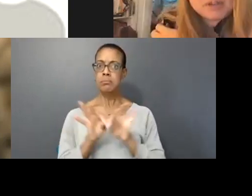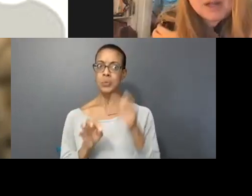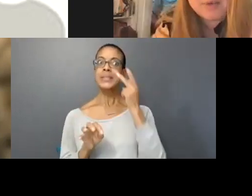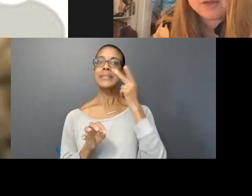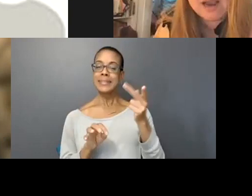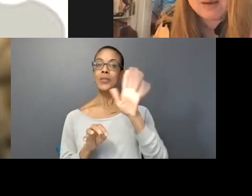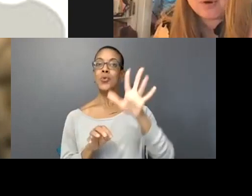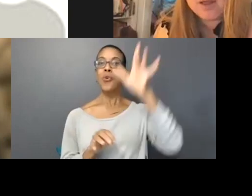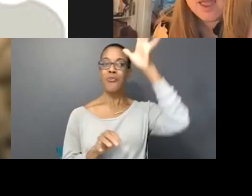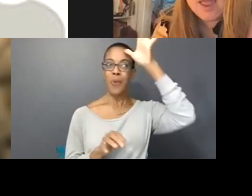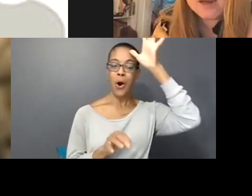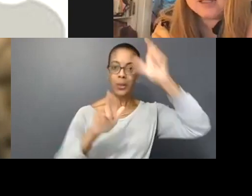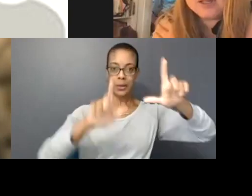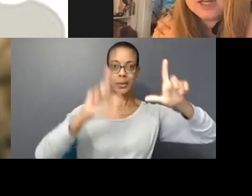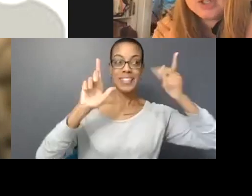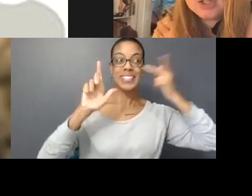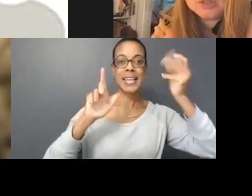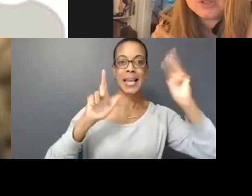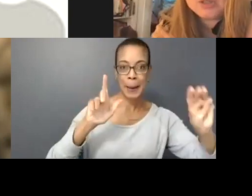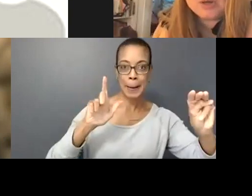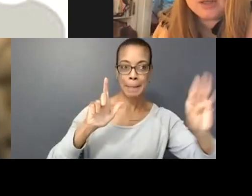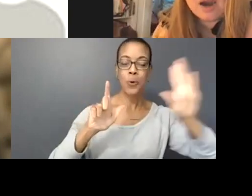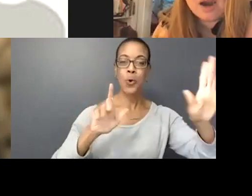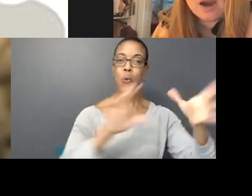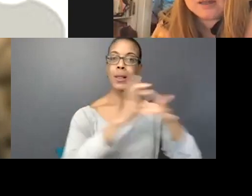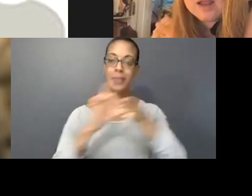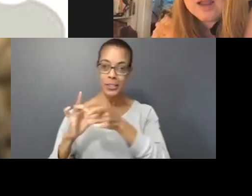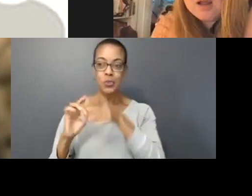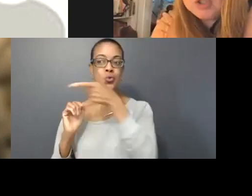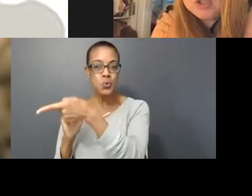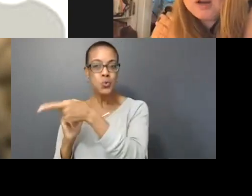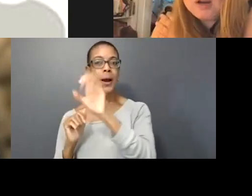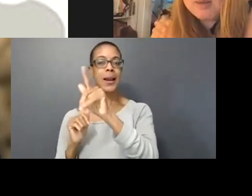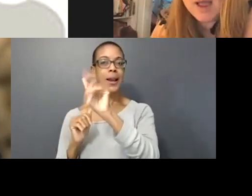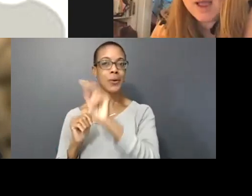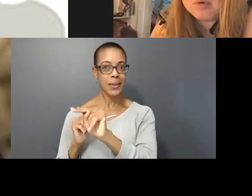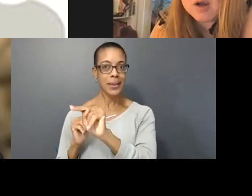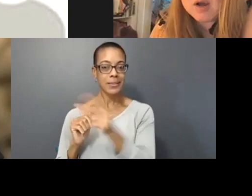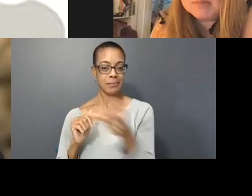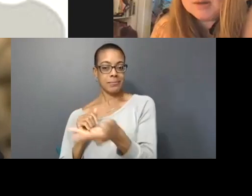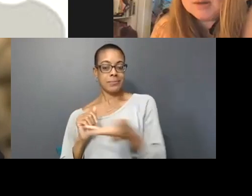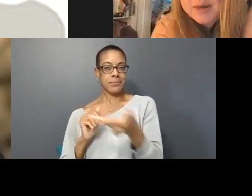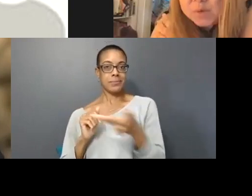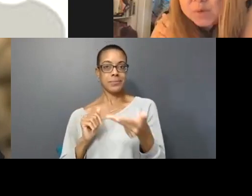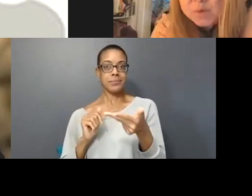up on camera and his relationship to you and Caroline. A journey from the macrocosm to the microcosm.